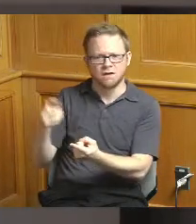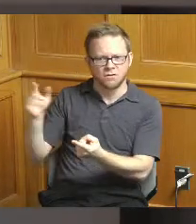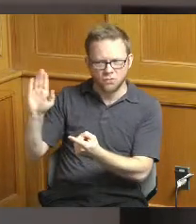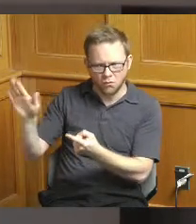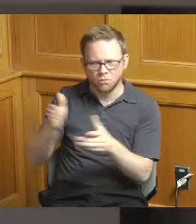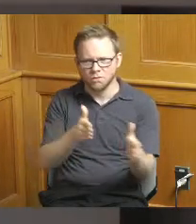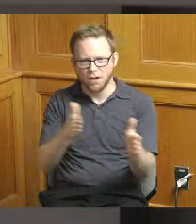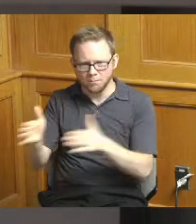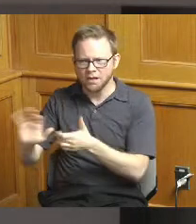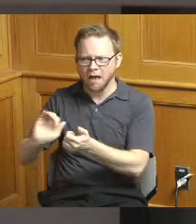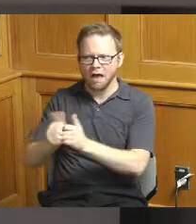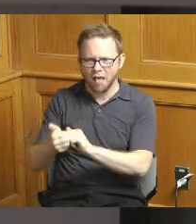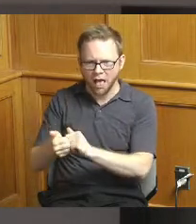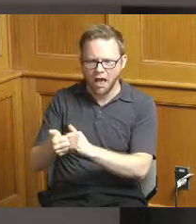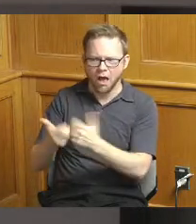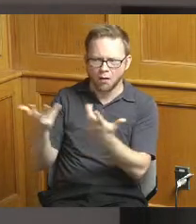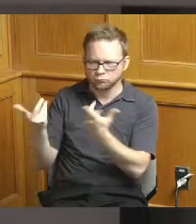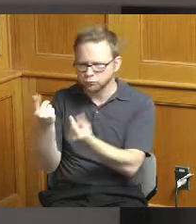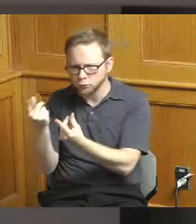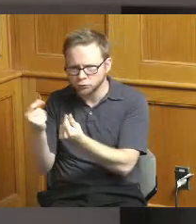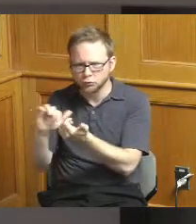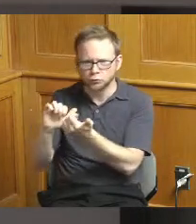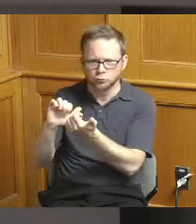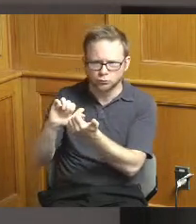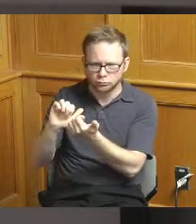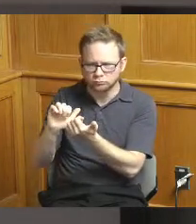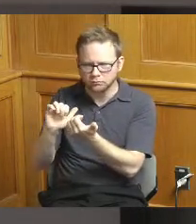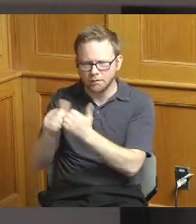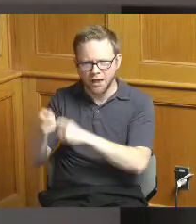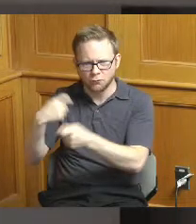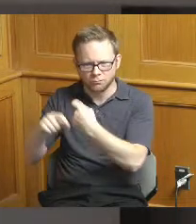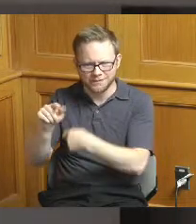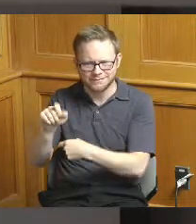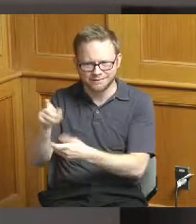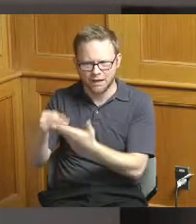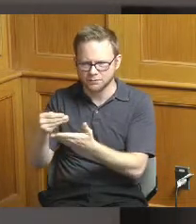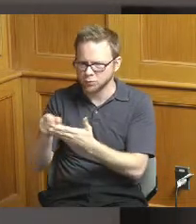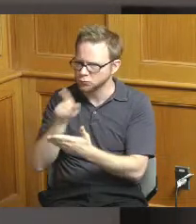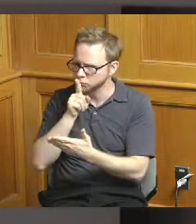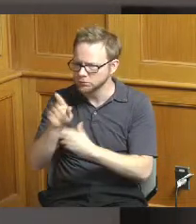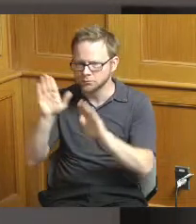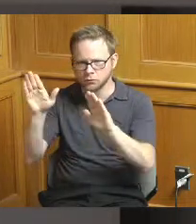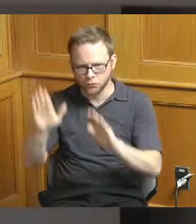out is just the geographic proximity of all these things here's the two roadway projects I mentioned